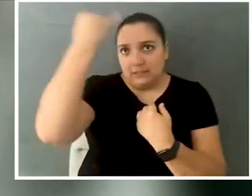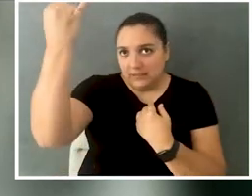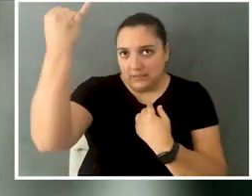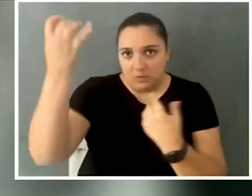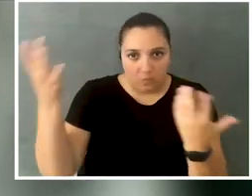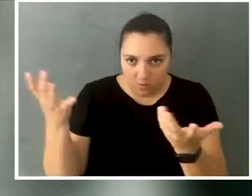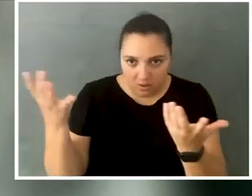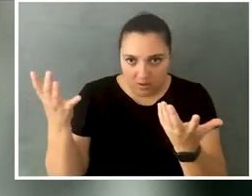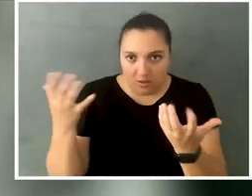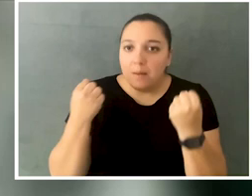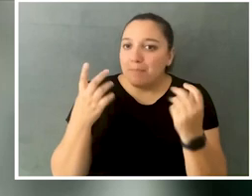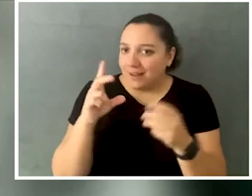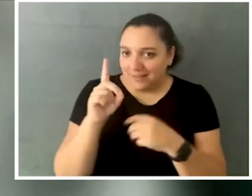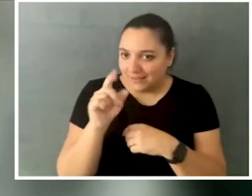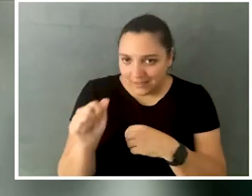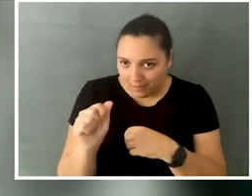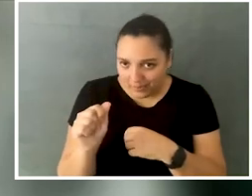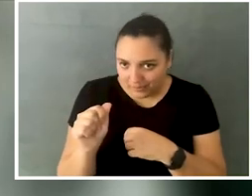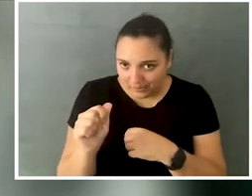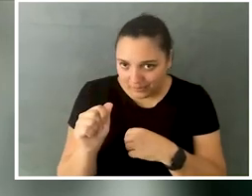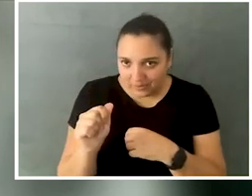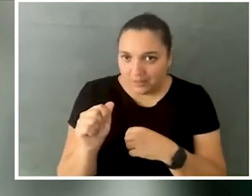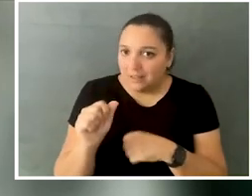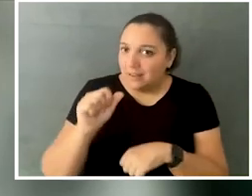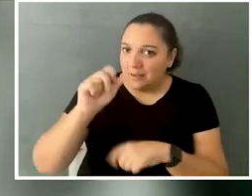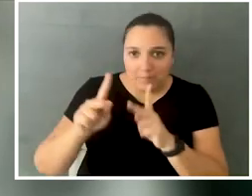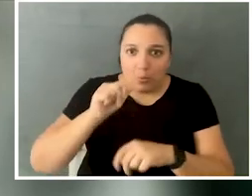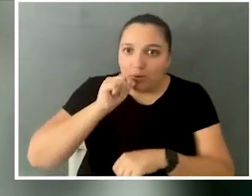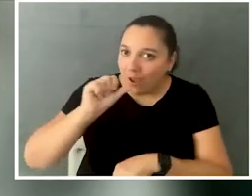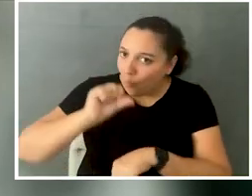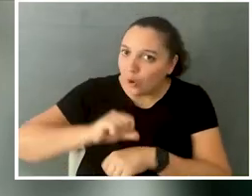you don't see a lot of disabled people working in education,